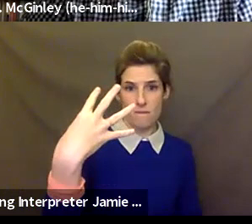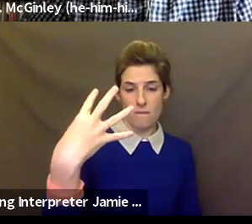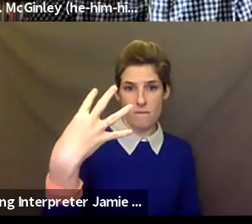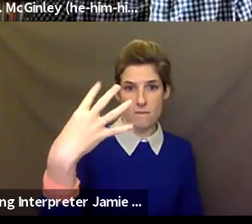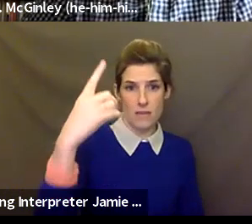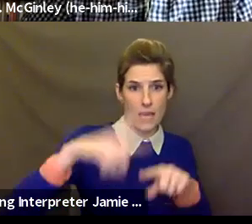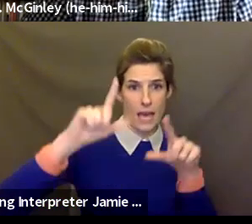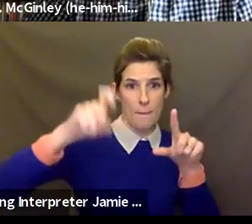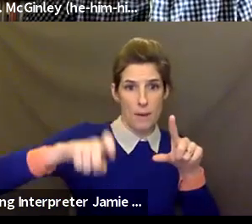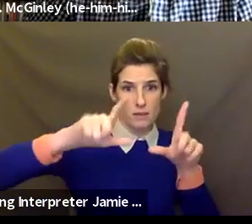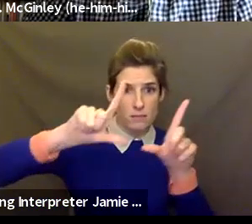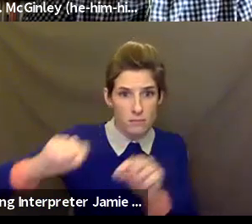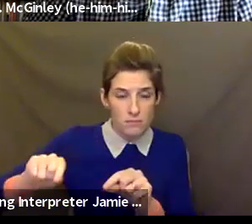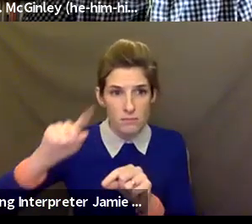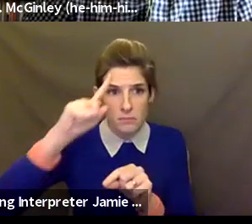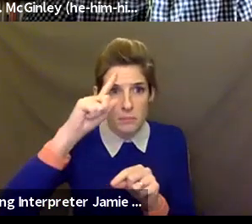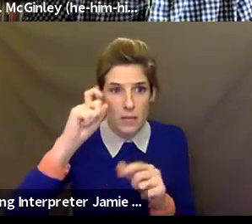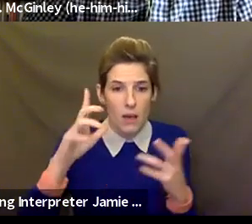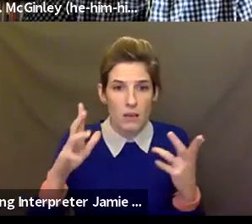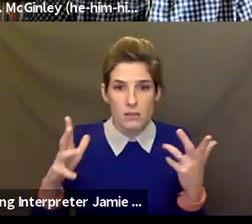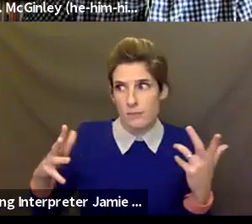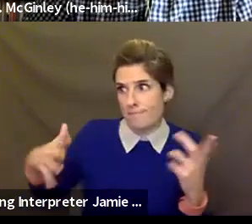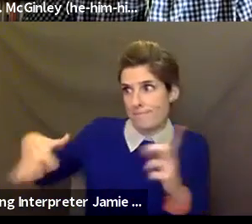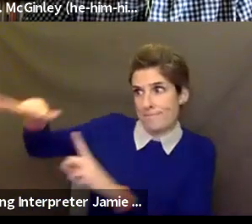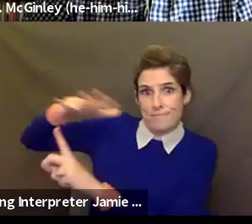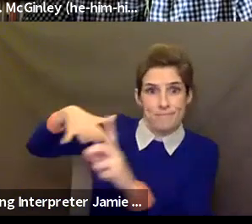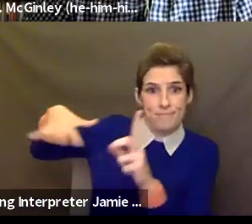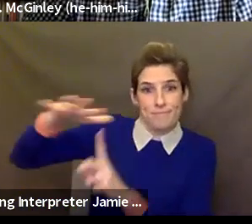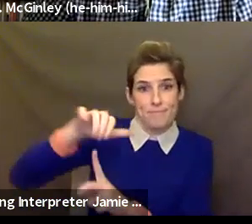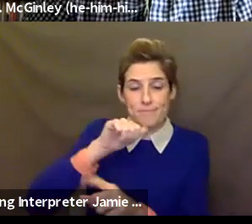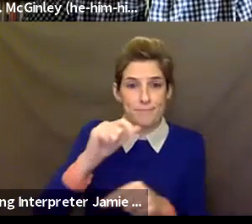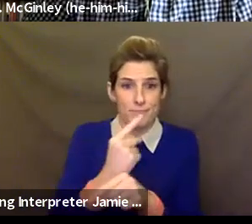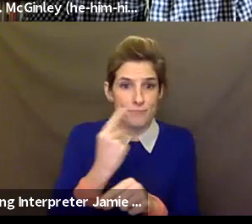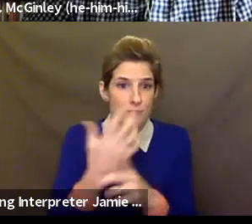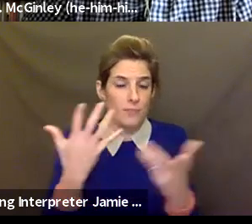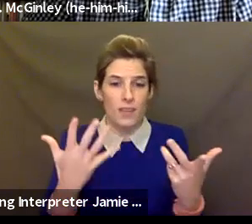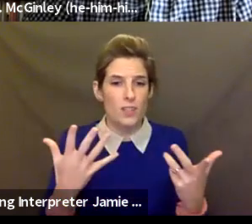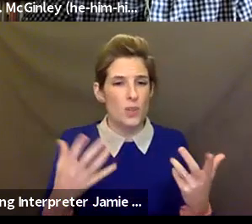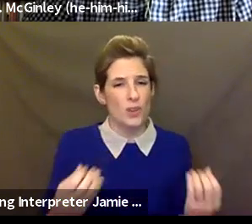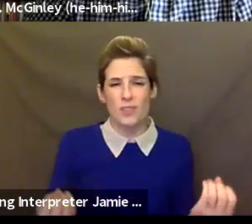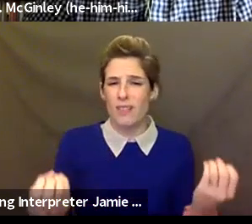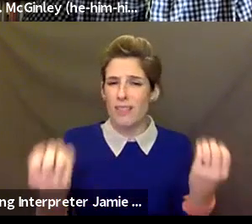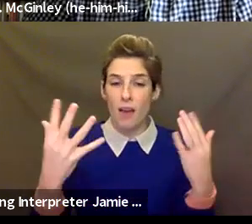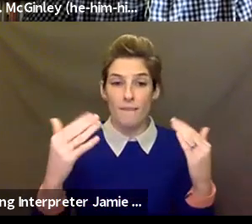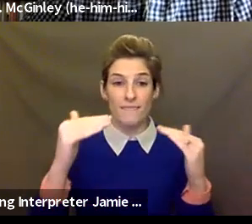their cameras on. But there are many inequities in the midst of wonderful things that have also happened to connect with people.